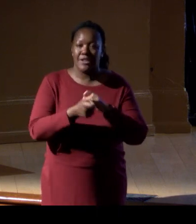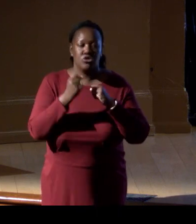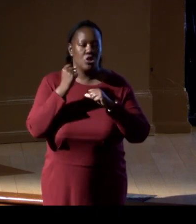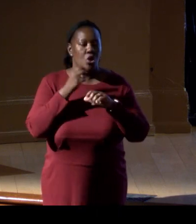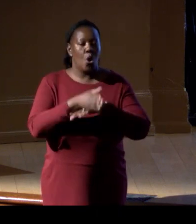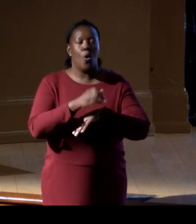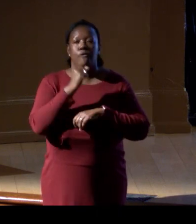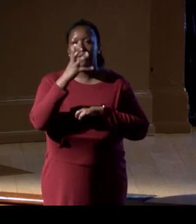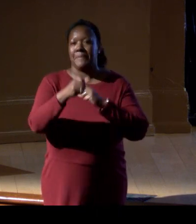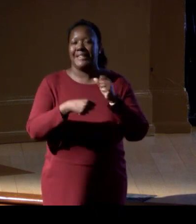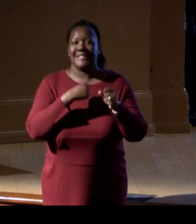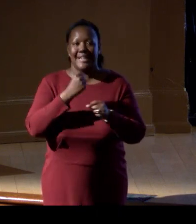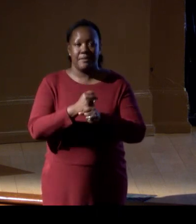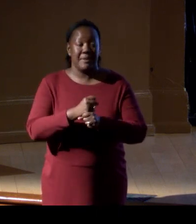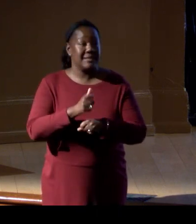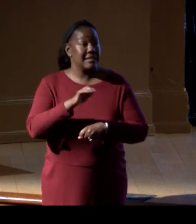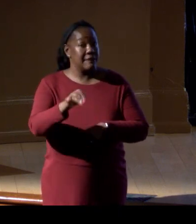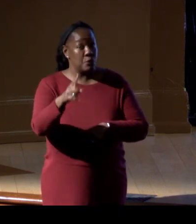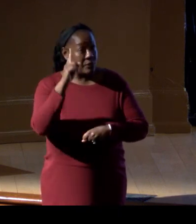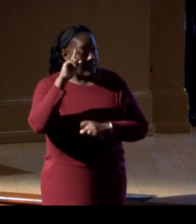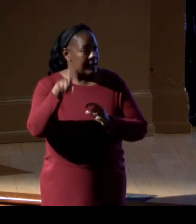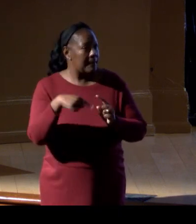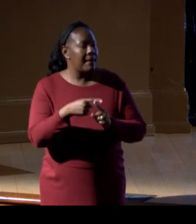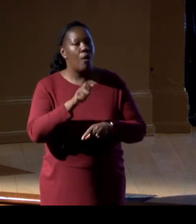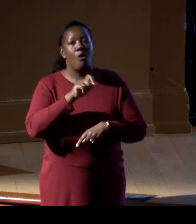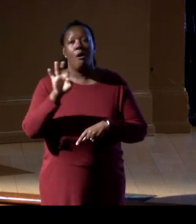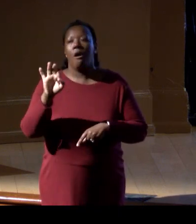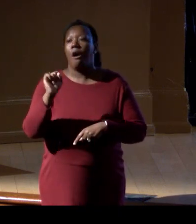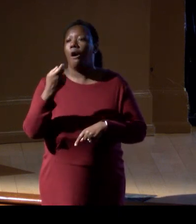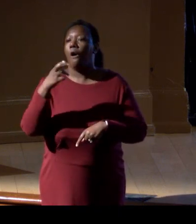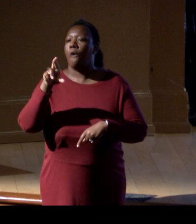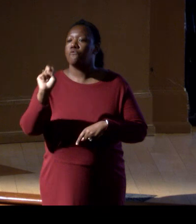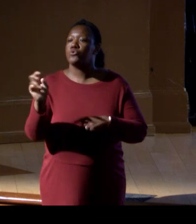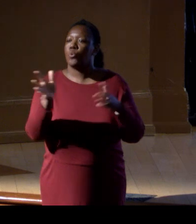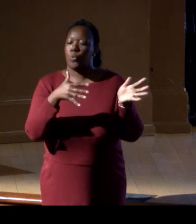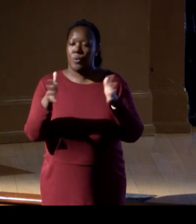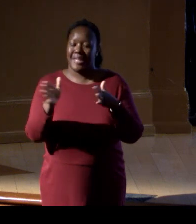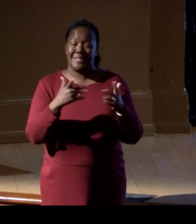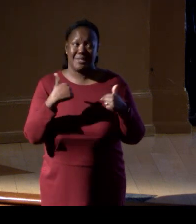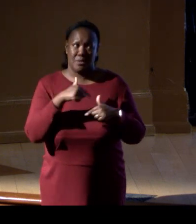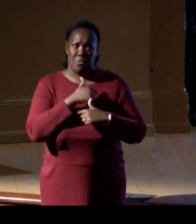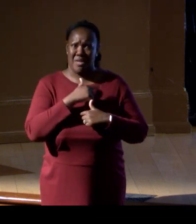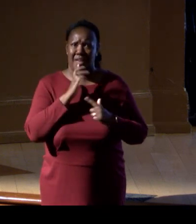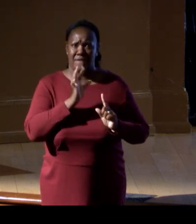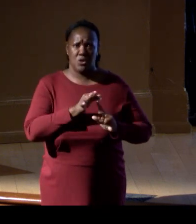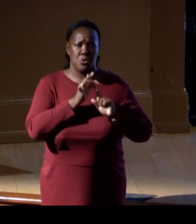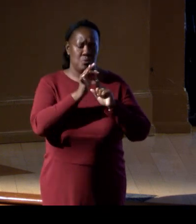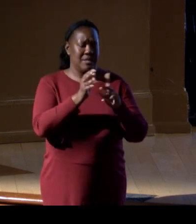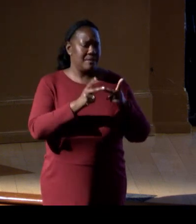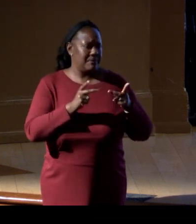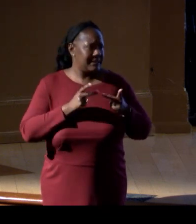If you think about offshore wind, we're in a unique position where I've often heard, "If we only started this